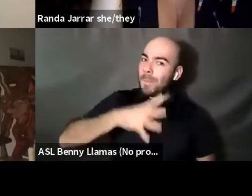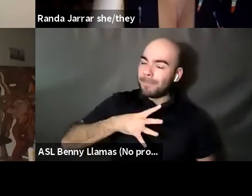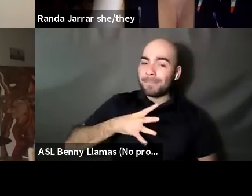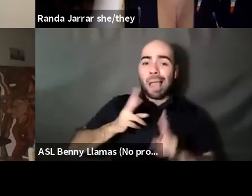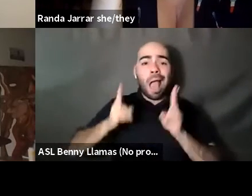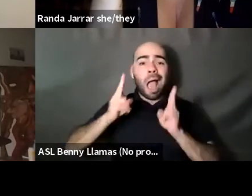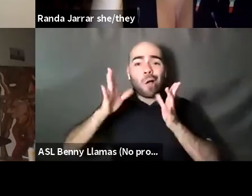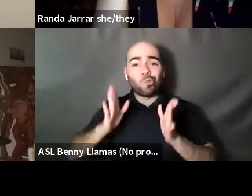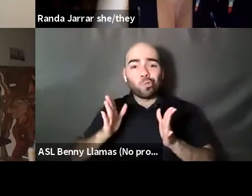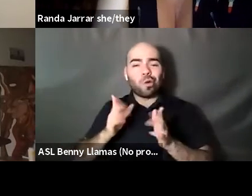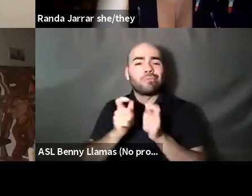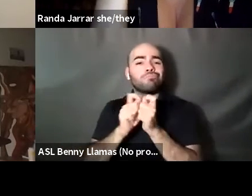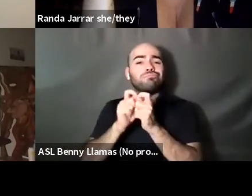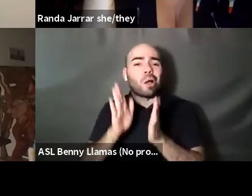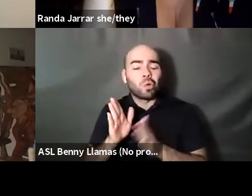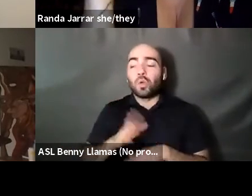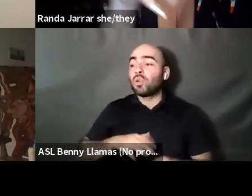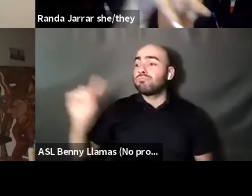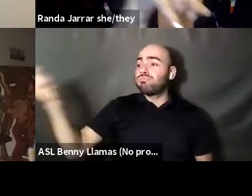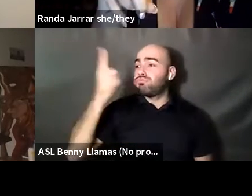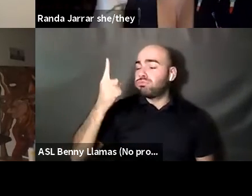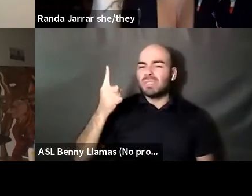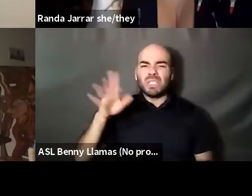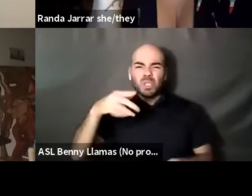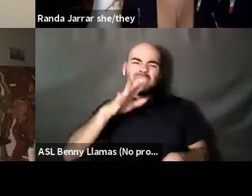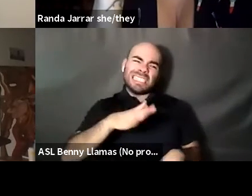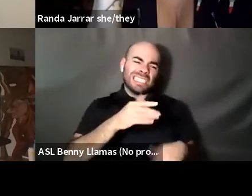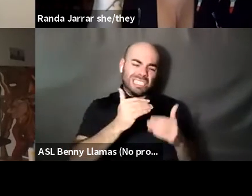Randa Jarrar she/they: No, I'm not going to tone this down. Randa Jarrar she/they: Like I've had an editor's Kokumo: Tone this like, no.